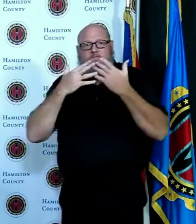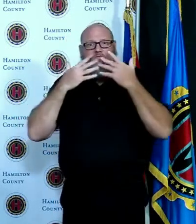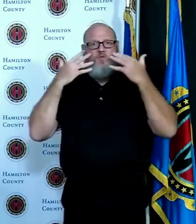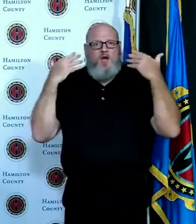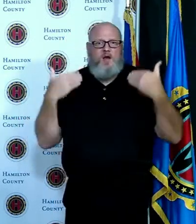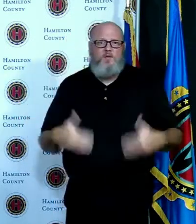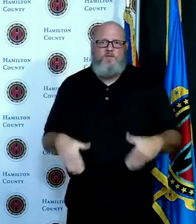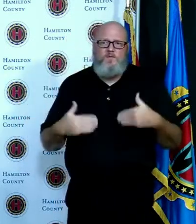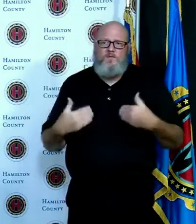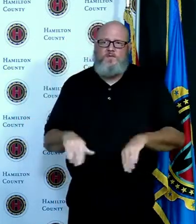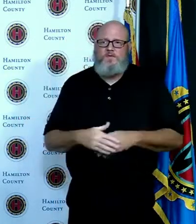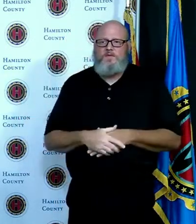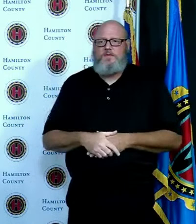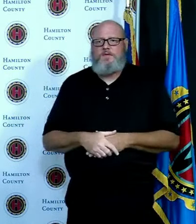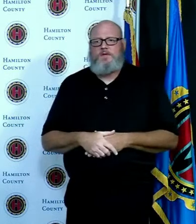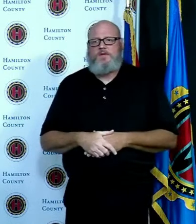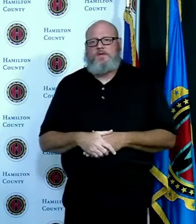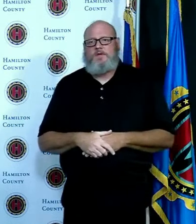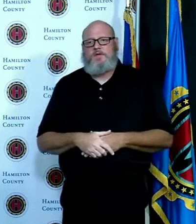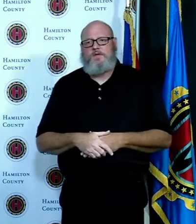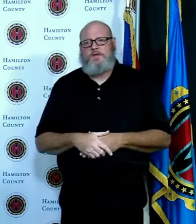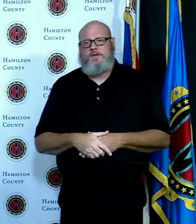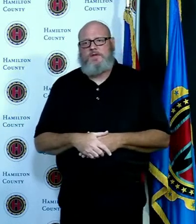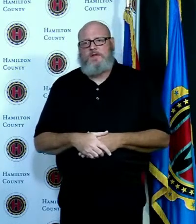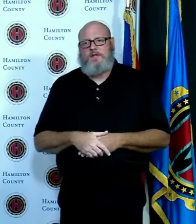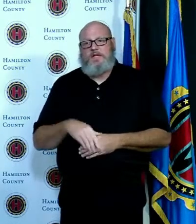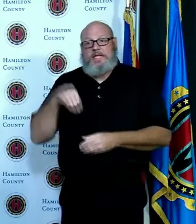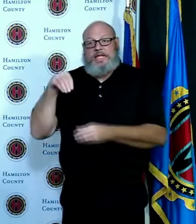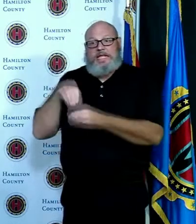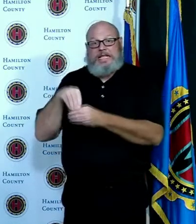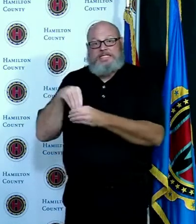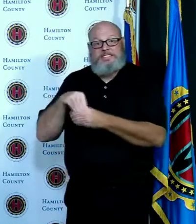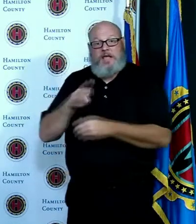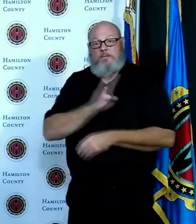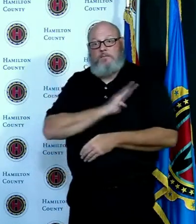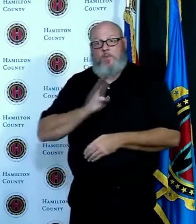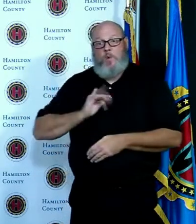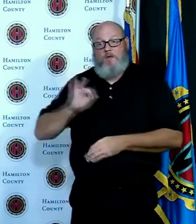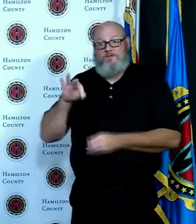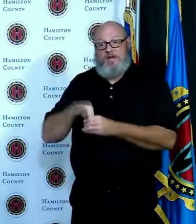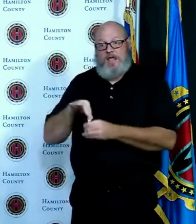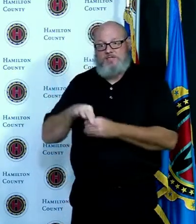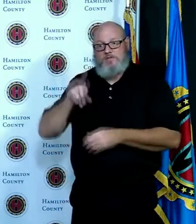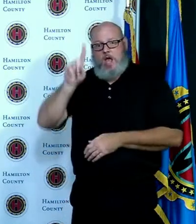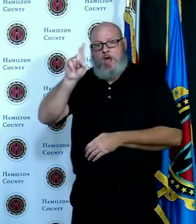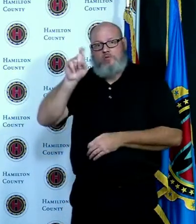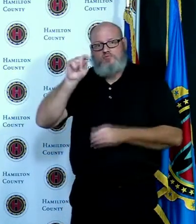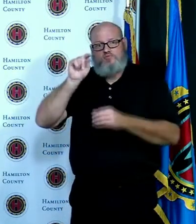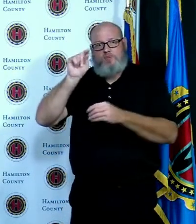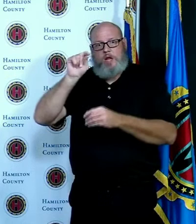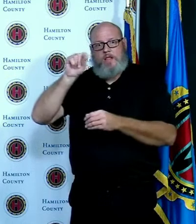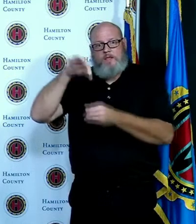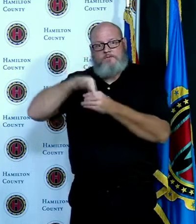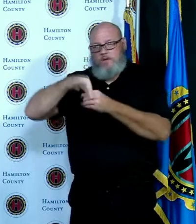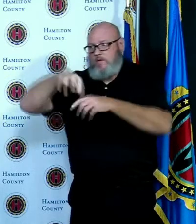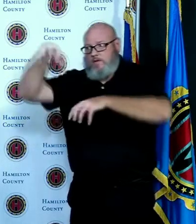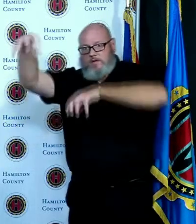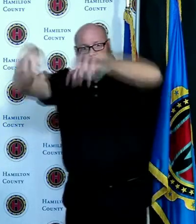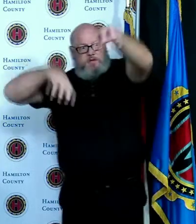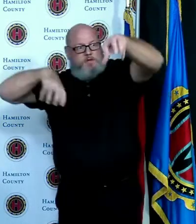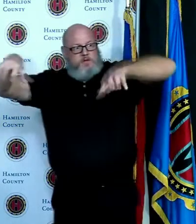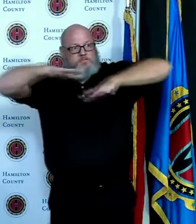inside the Board of Elections yes we have 30 check-in stations and then we can go up to 160